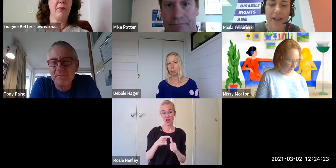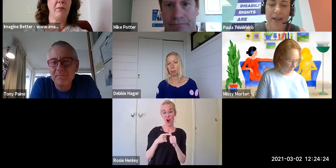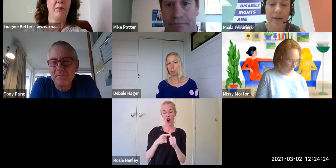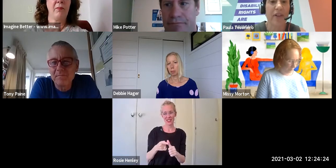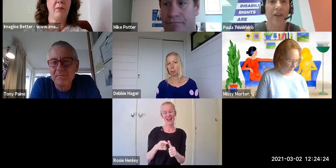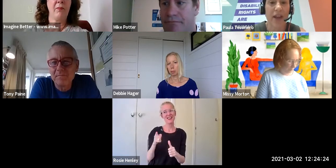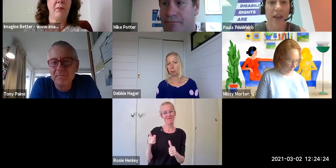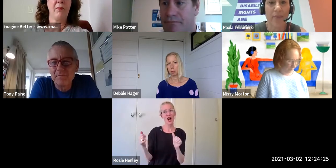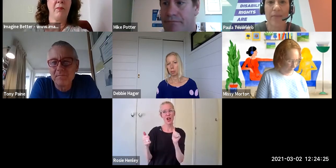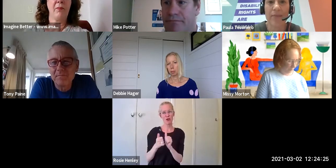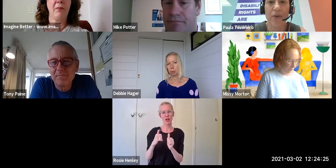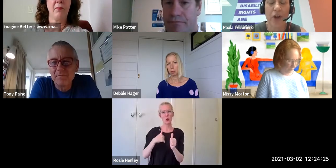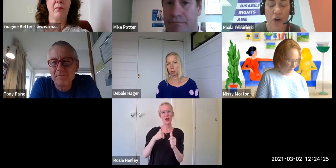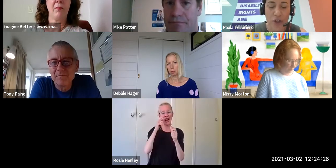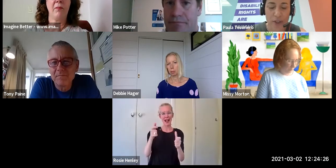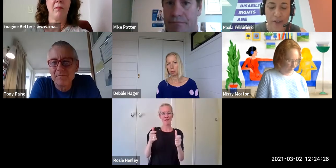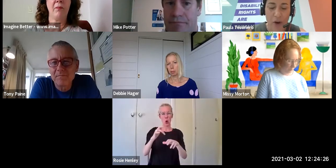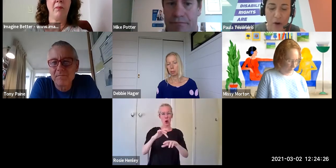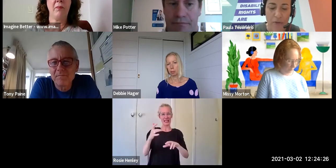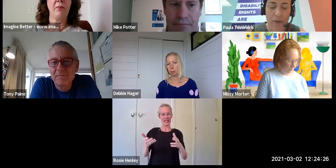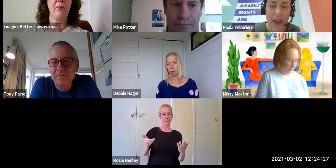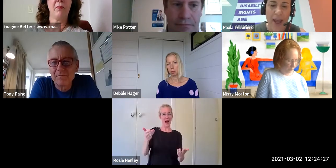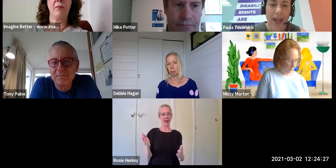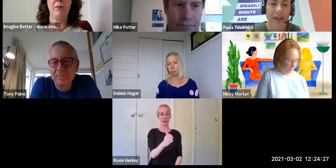and something that I am very conscious of.